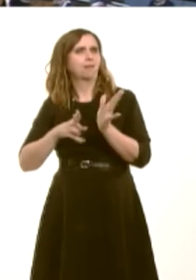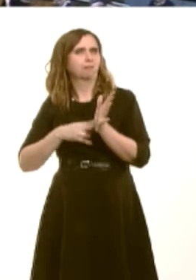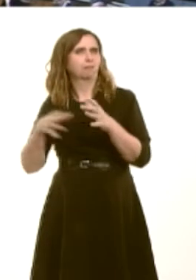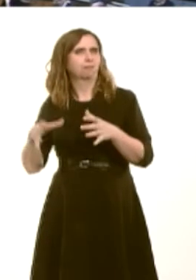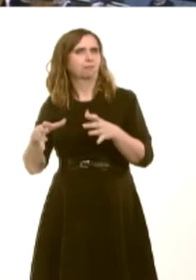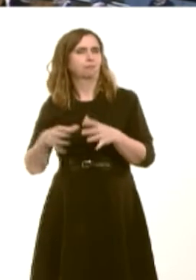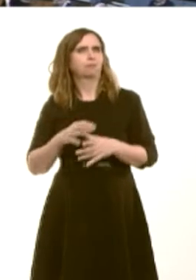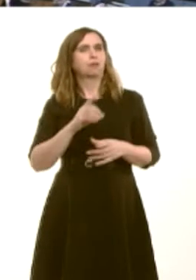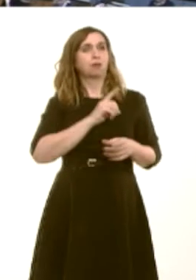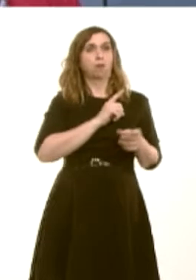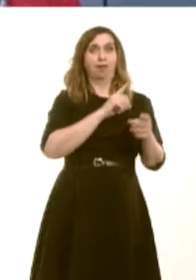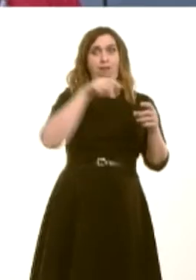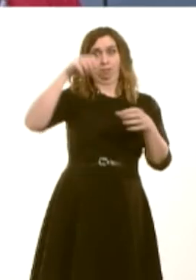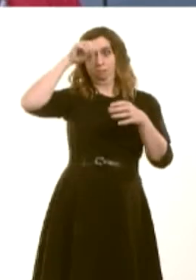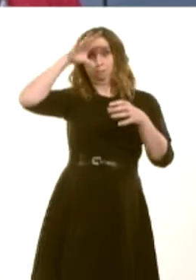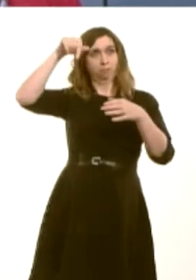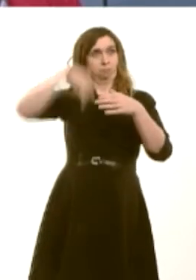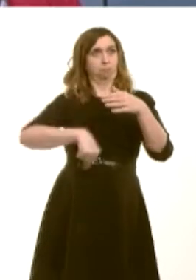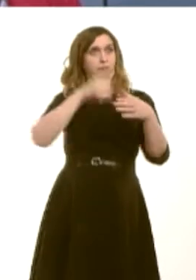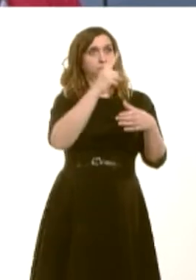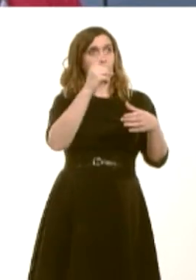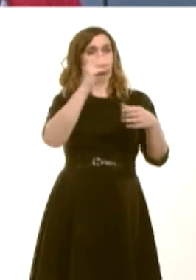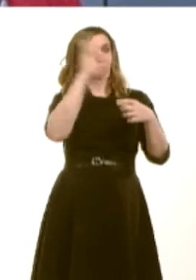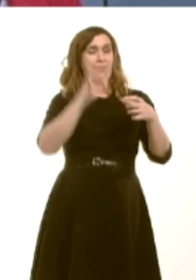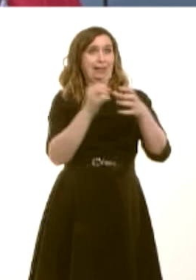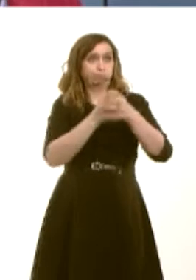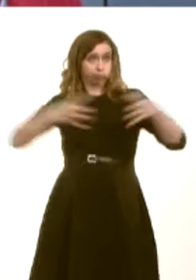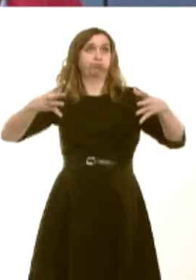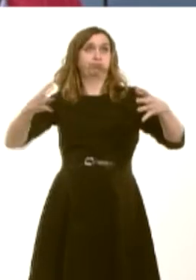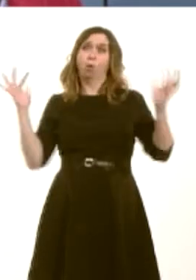110 per cent increase in visitors to Big Pit, which is clearly to be encouraged, but only